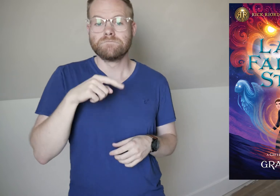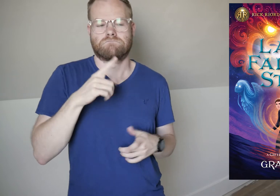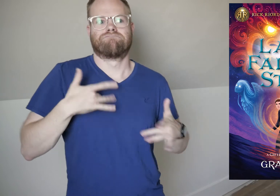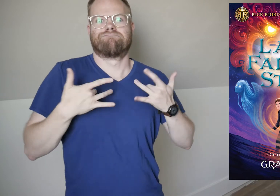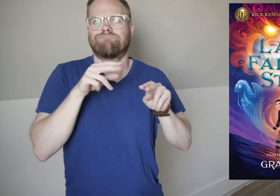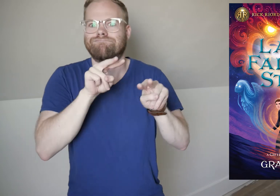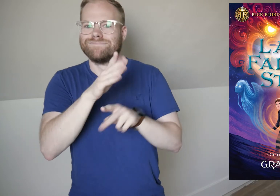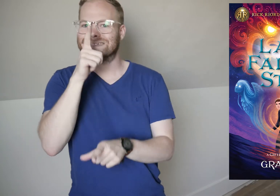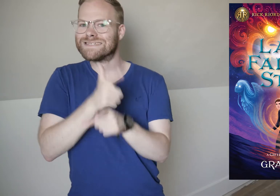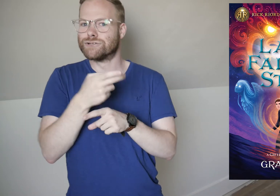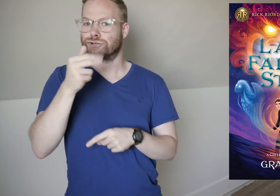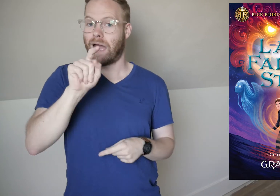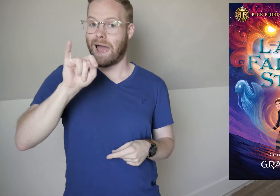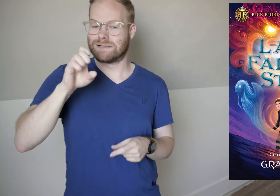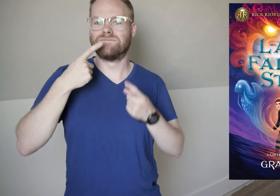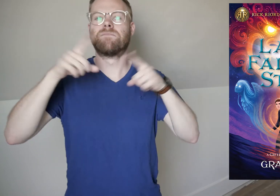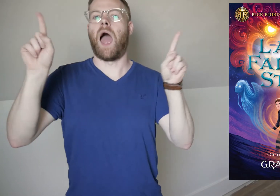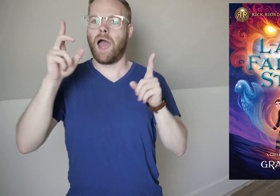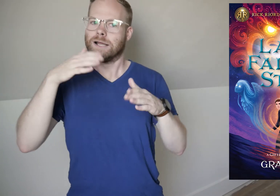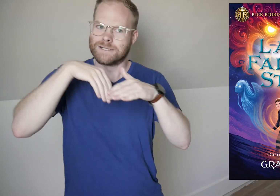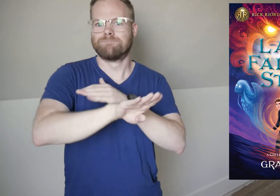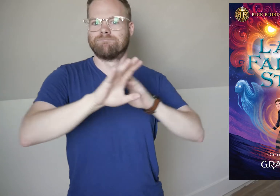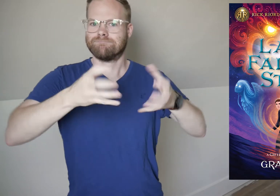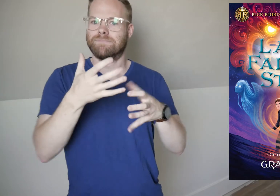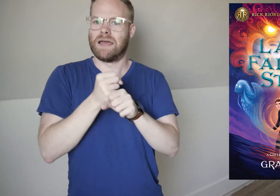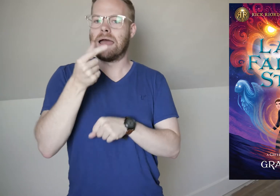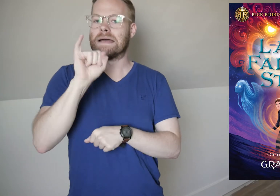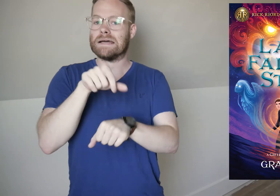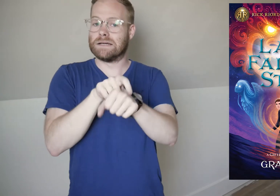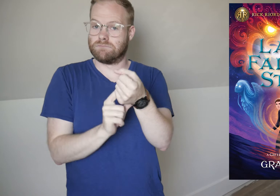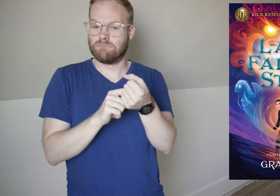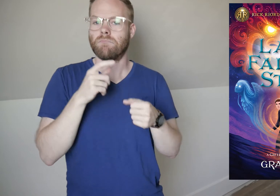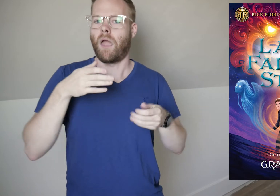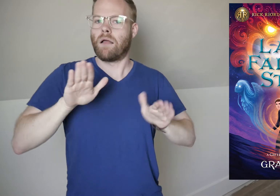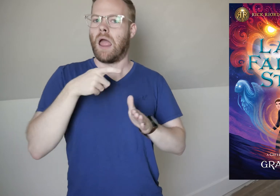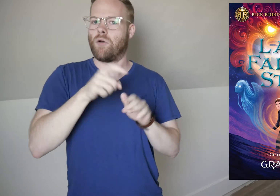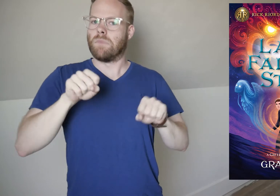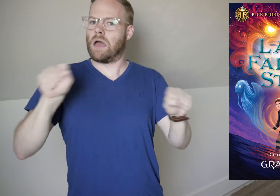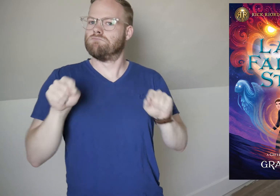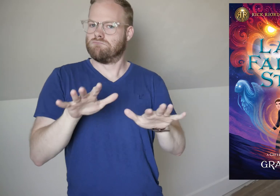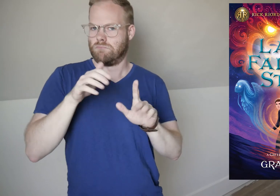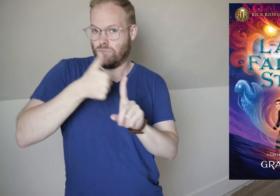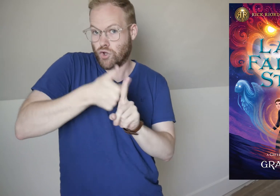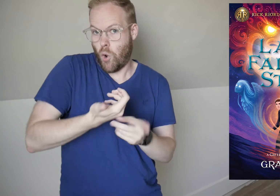She’s excited to see her sister, Hattie, finally get initiated and get her Gi bracelet, allowing her to be able to cast spells on her own.